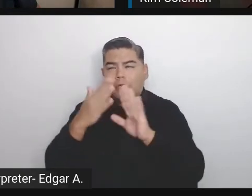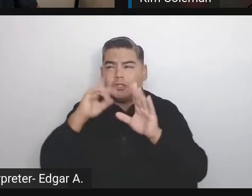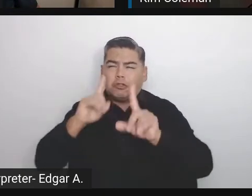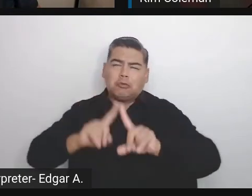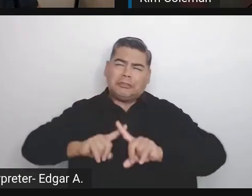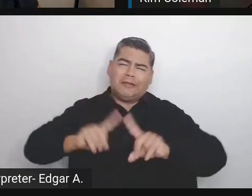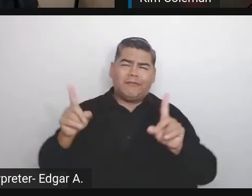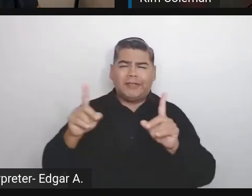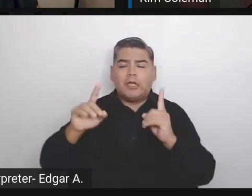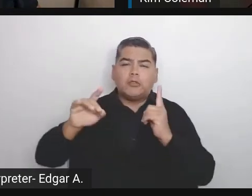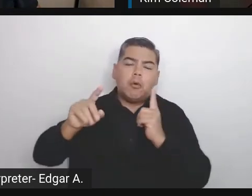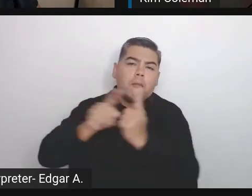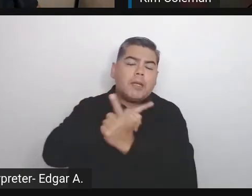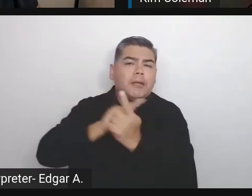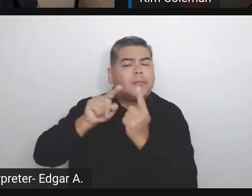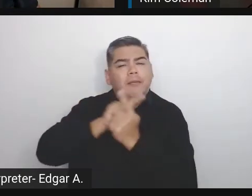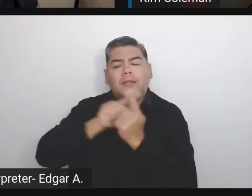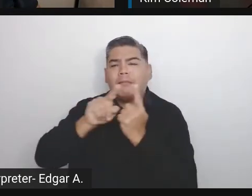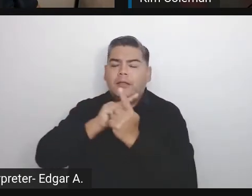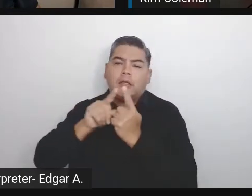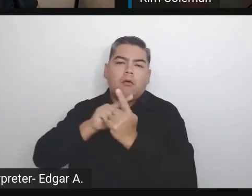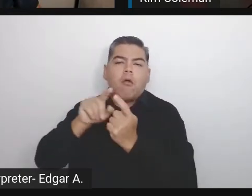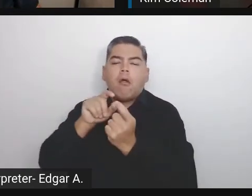from the community is one of the most important things.